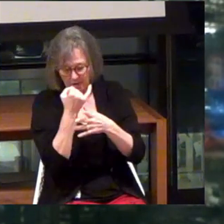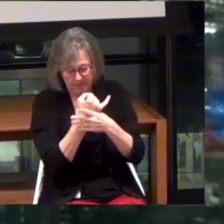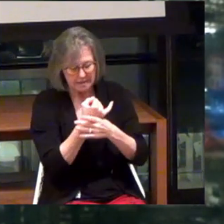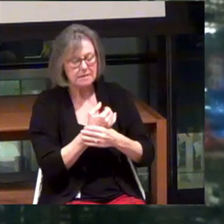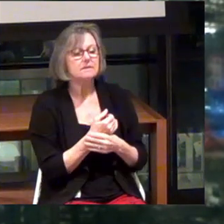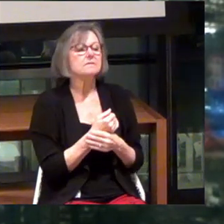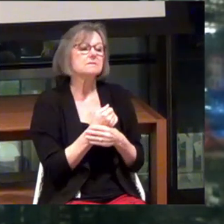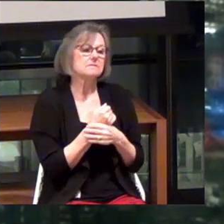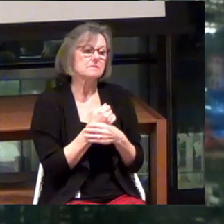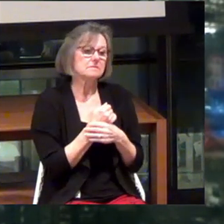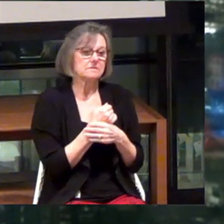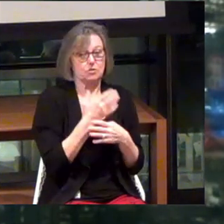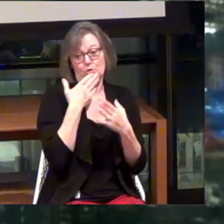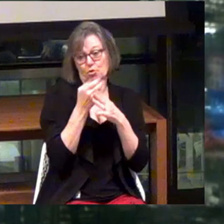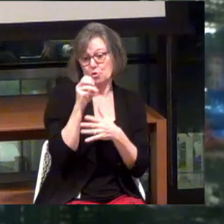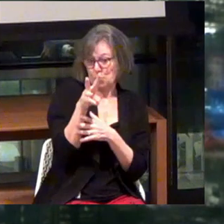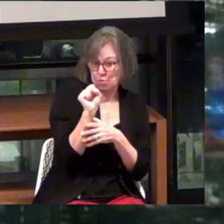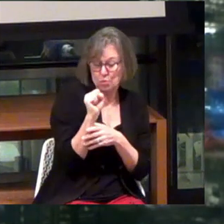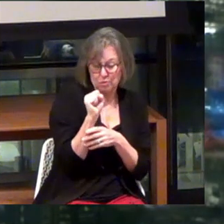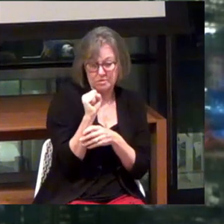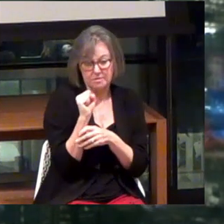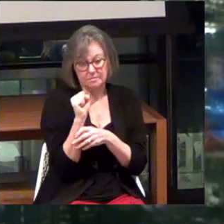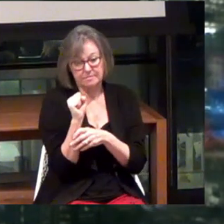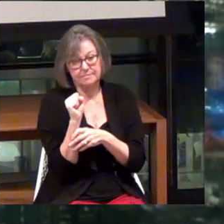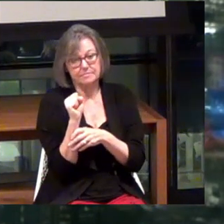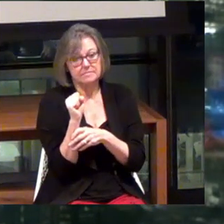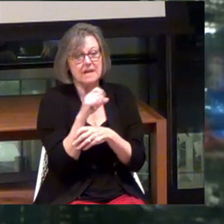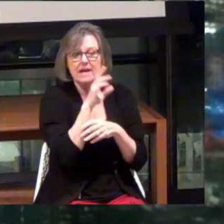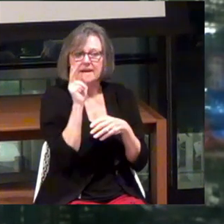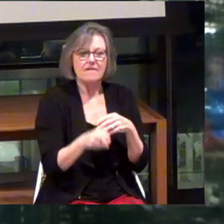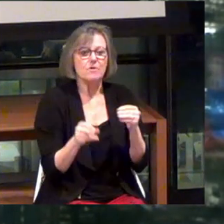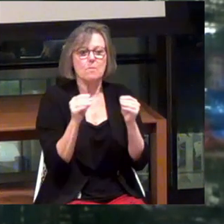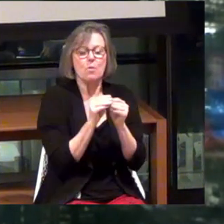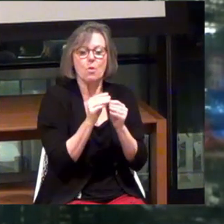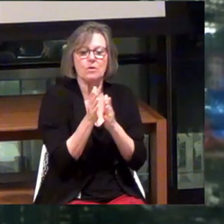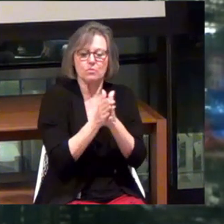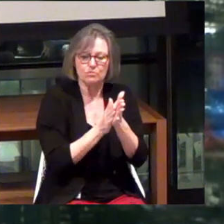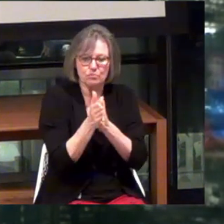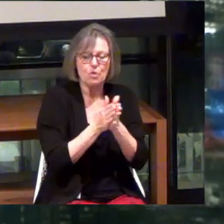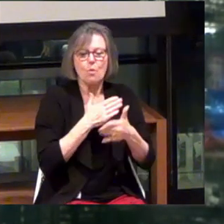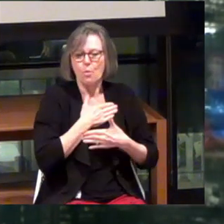And I think the good news is that there's never been more will amongst the leaders,